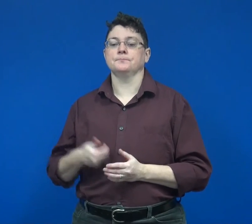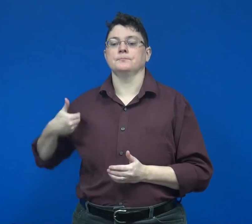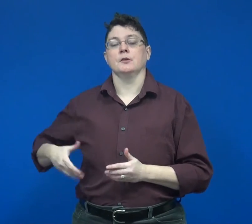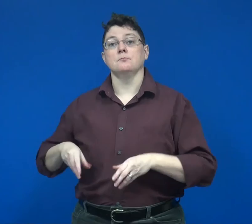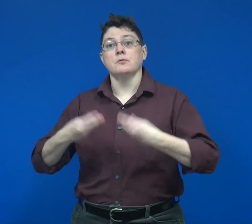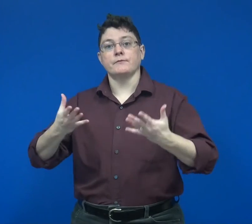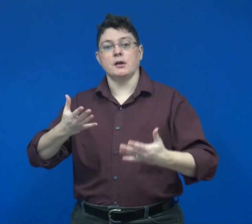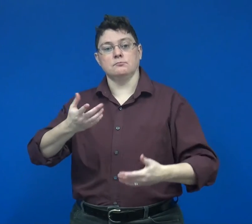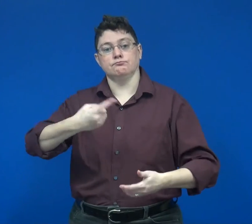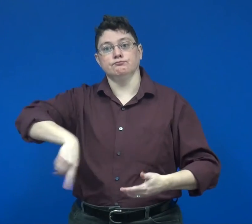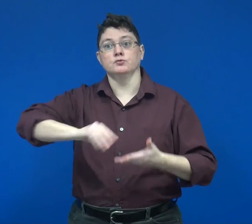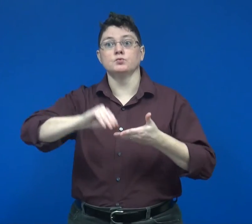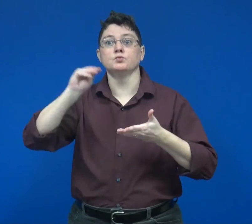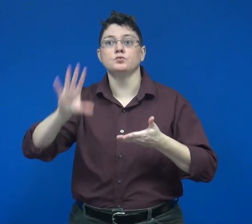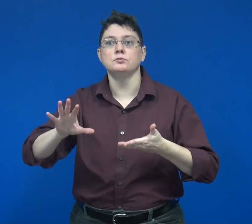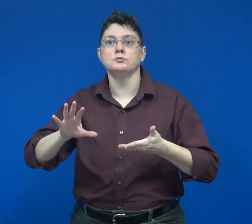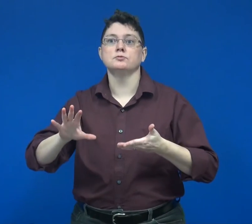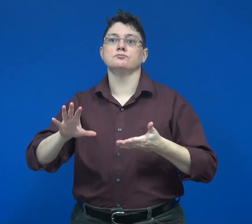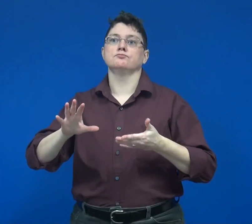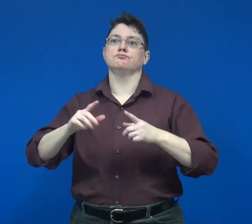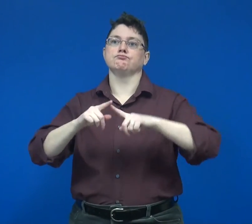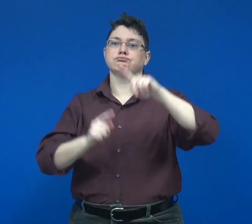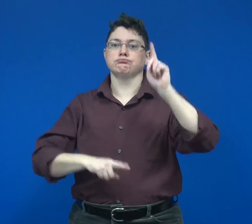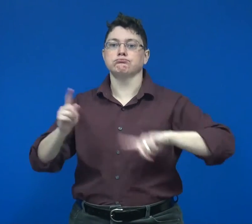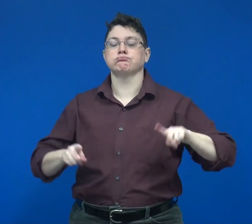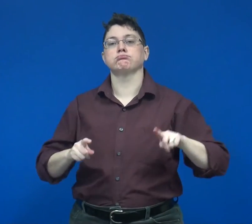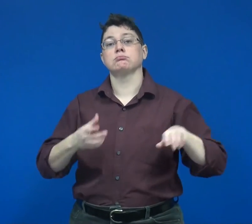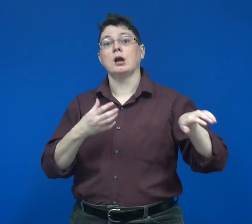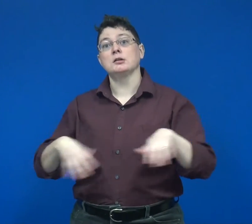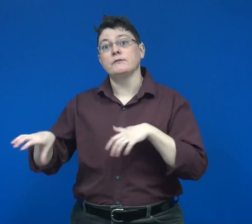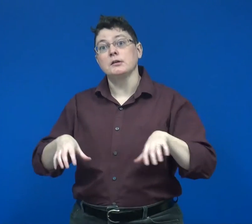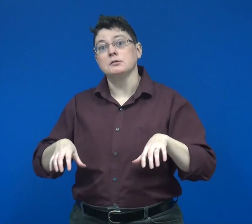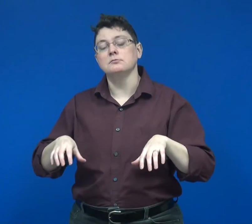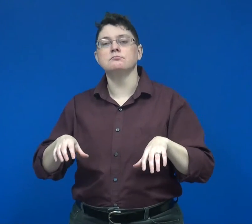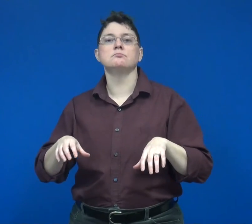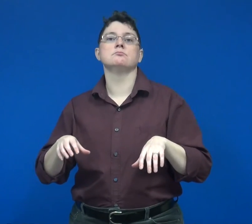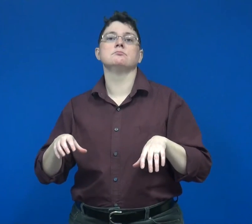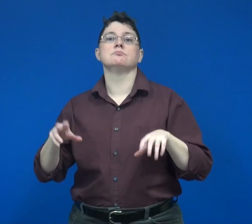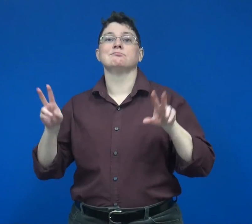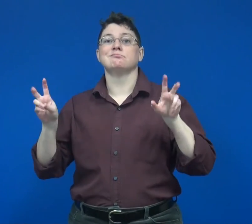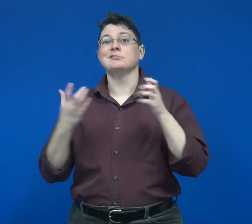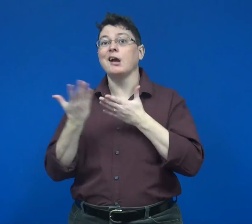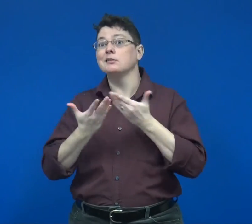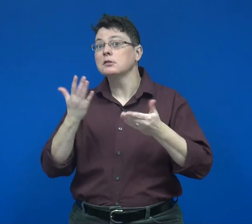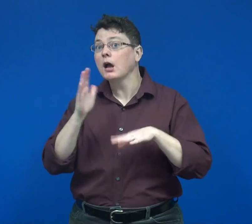I provide students with a variety of hands-on activities